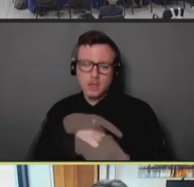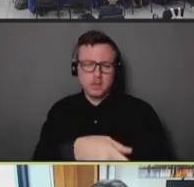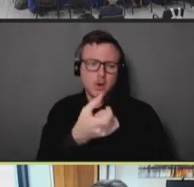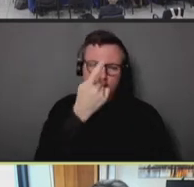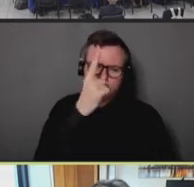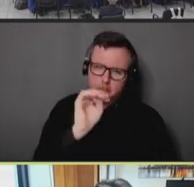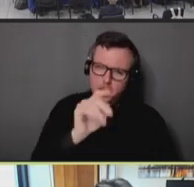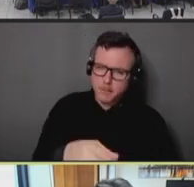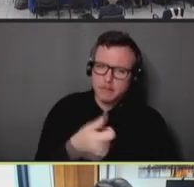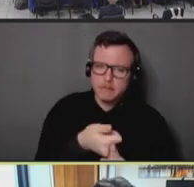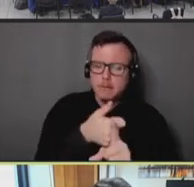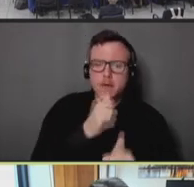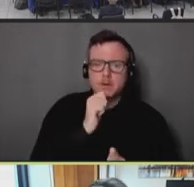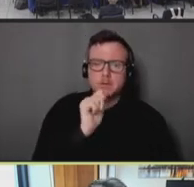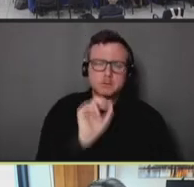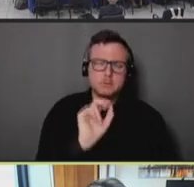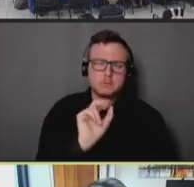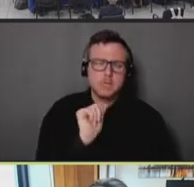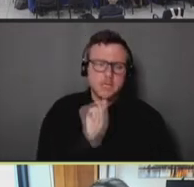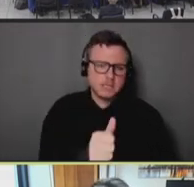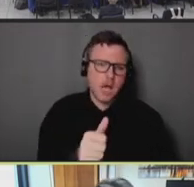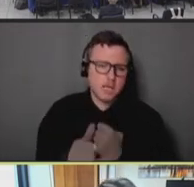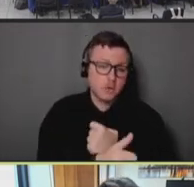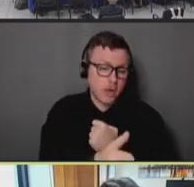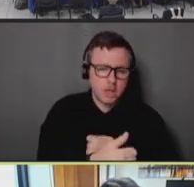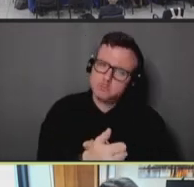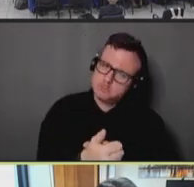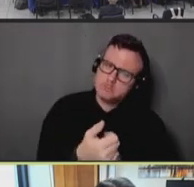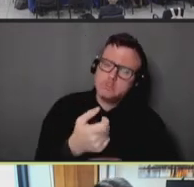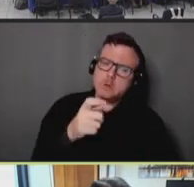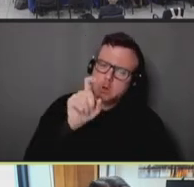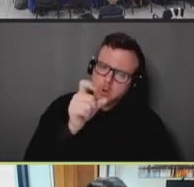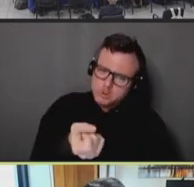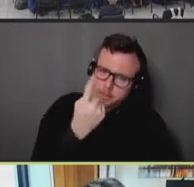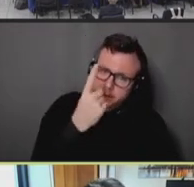and that it is a good idea to get vaccinated. That is. It was much easier to push people